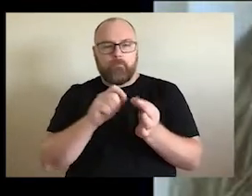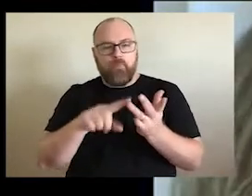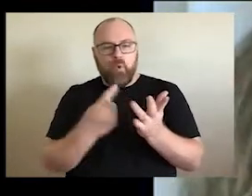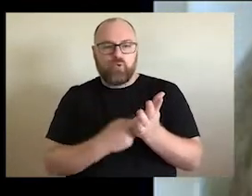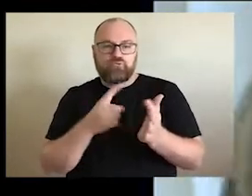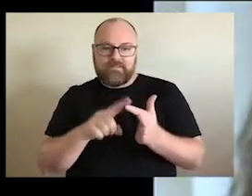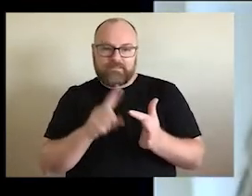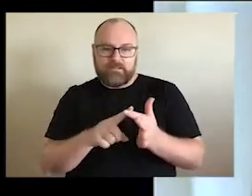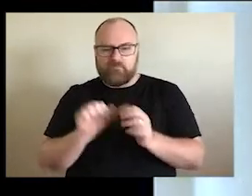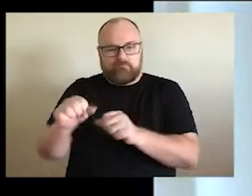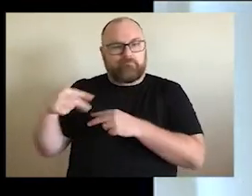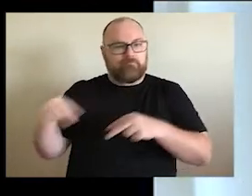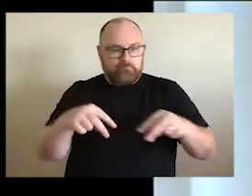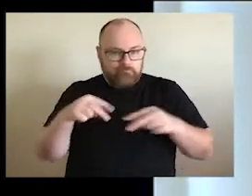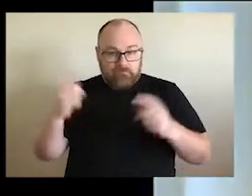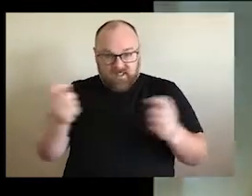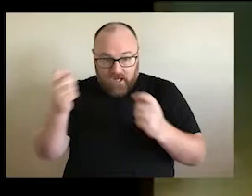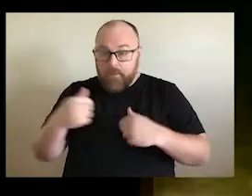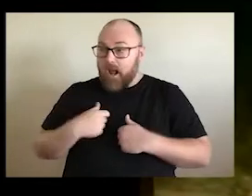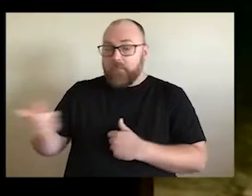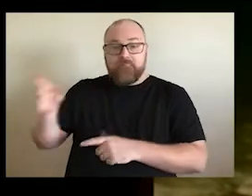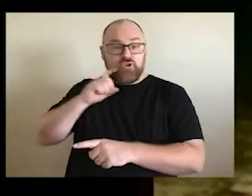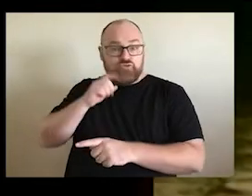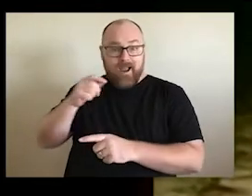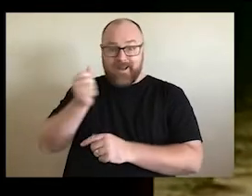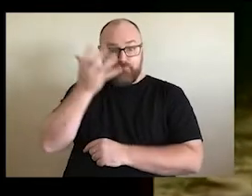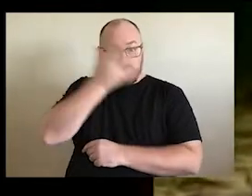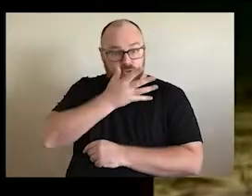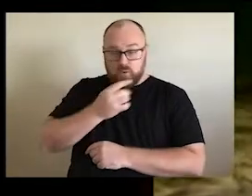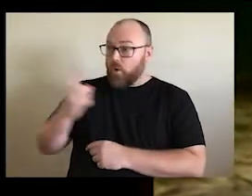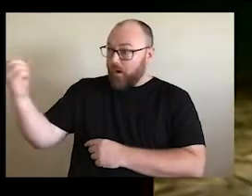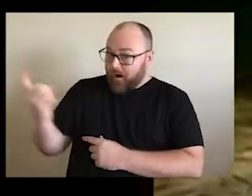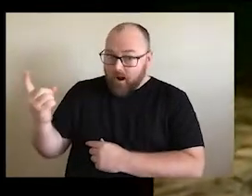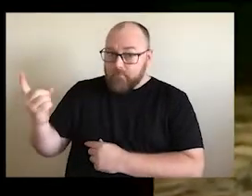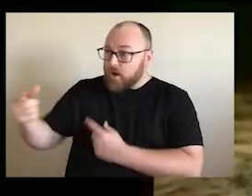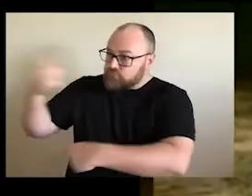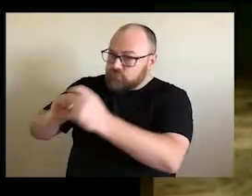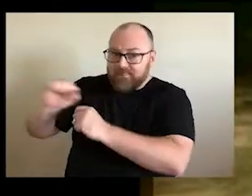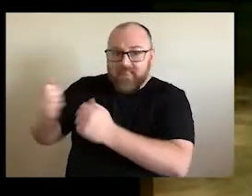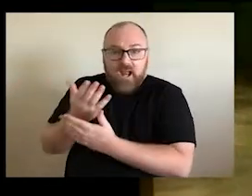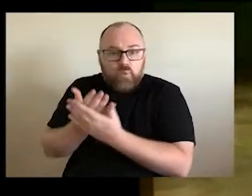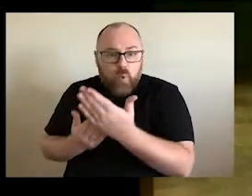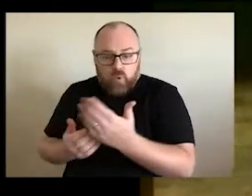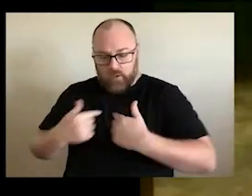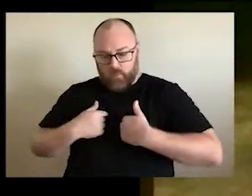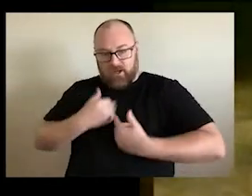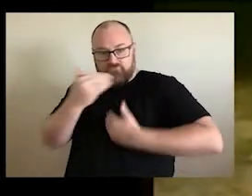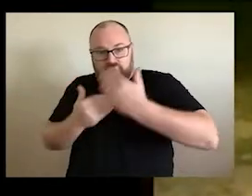would tell us stories of our countries and the stranger Aborigines and tells stories of their countries through their jumpers,